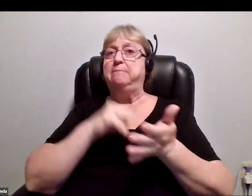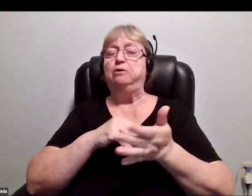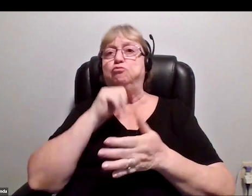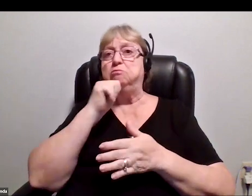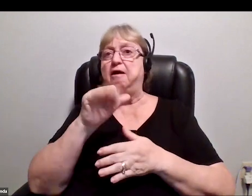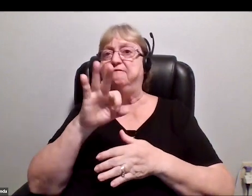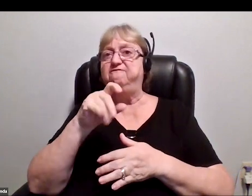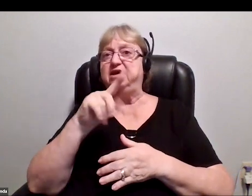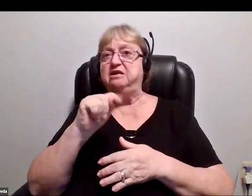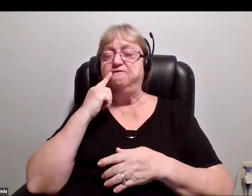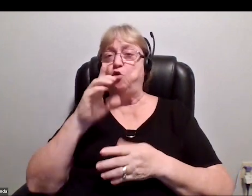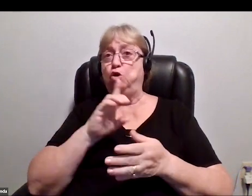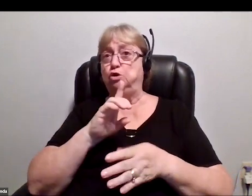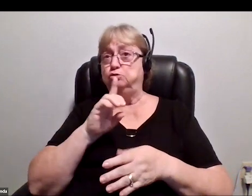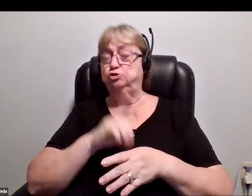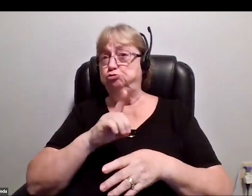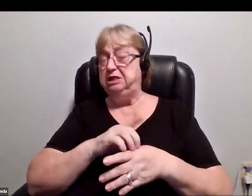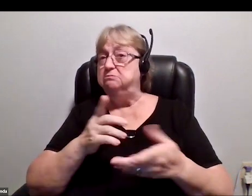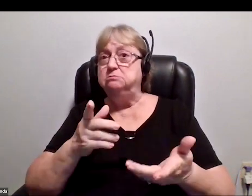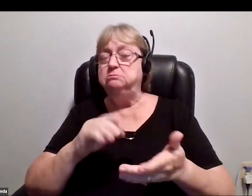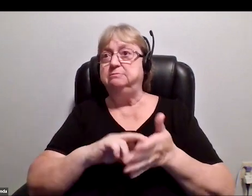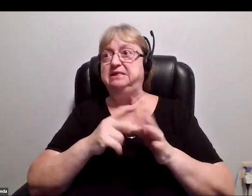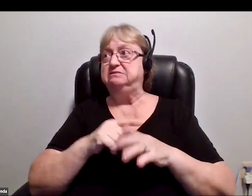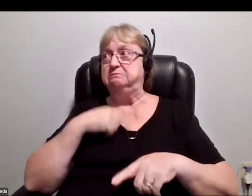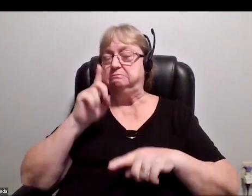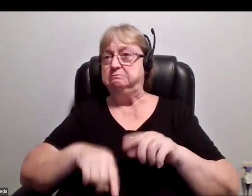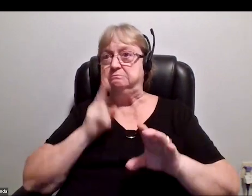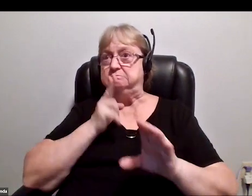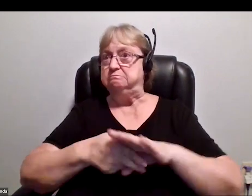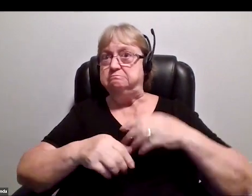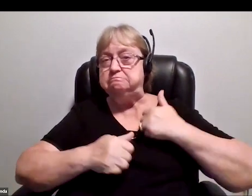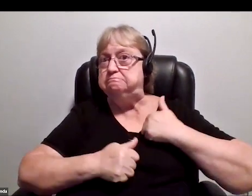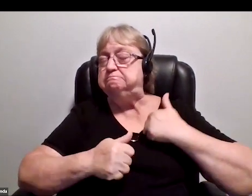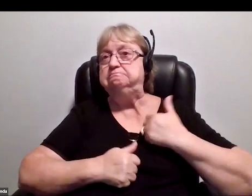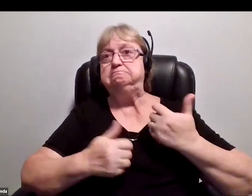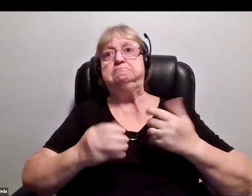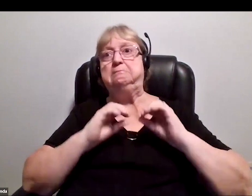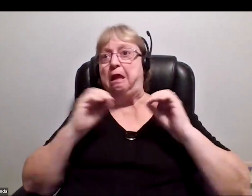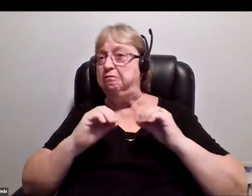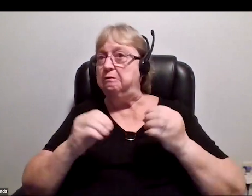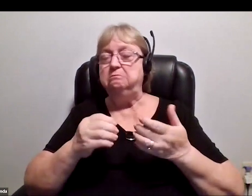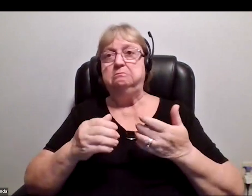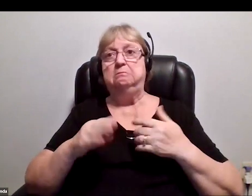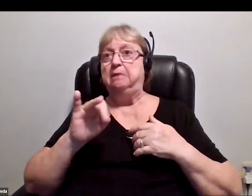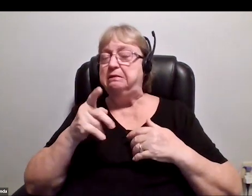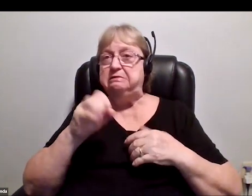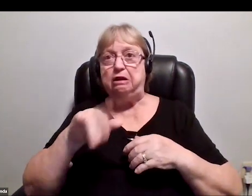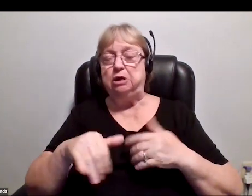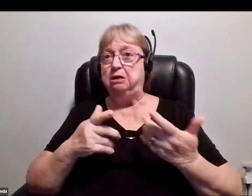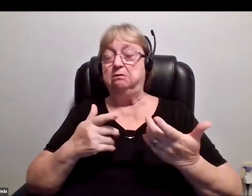That denied me any officer role in the armed forces in Australia at all. I could have enlisted, but then, also,